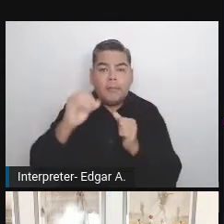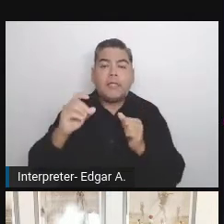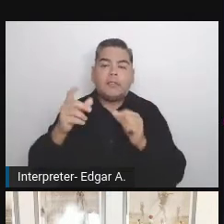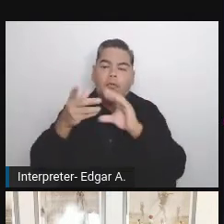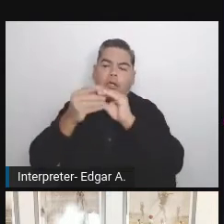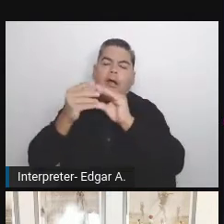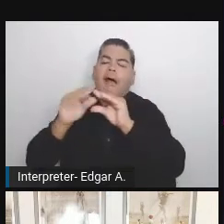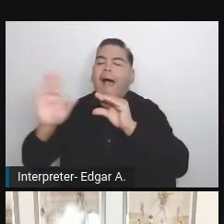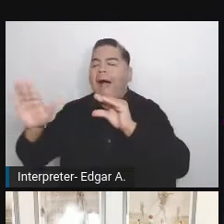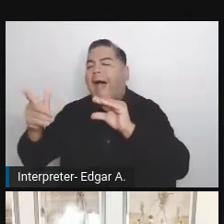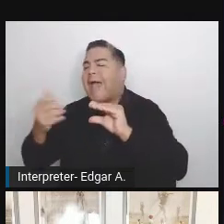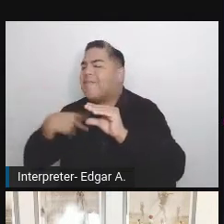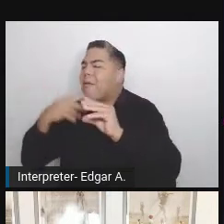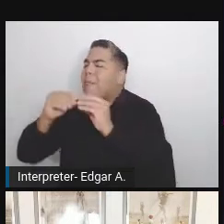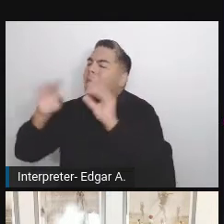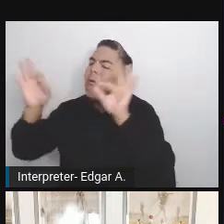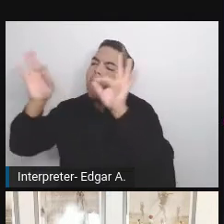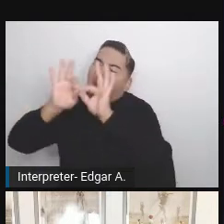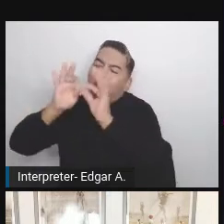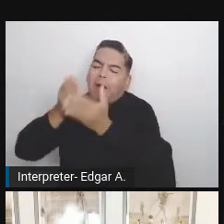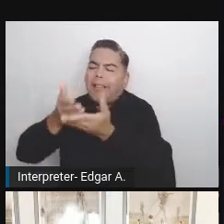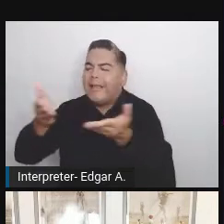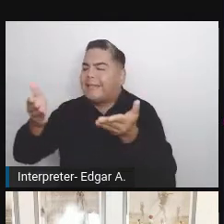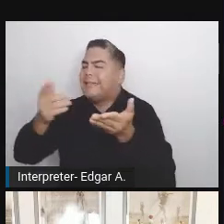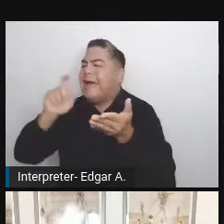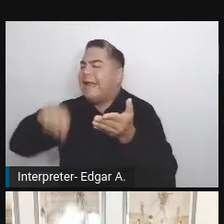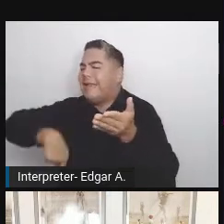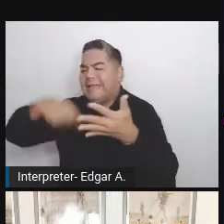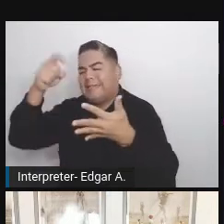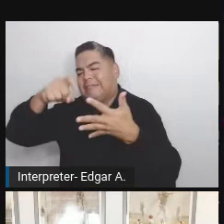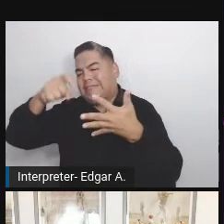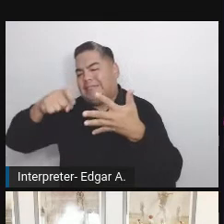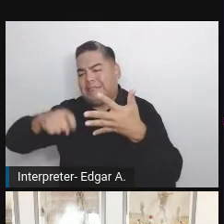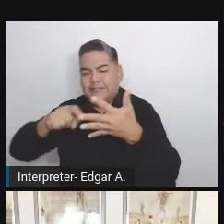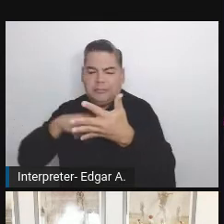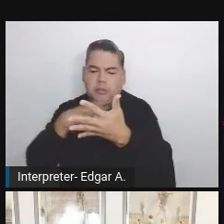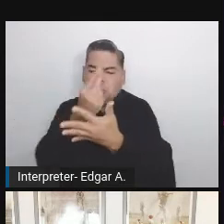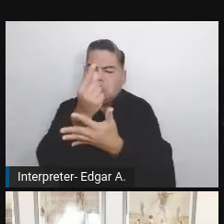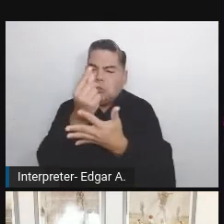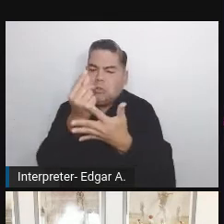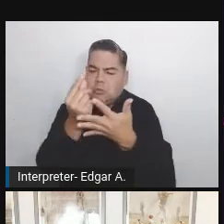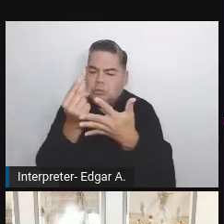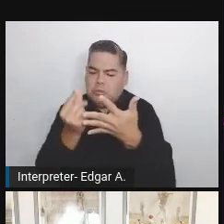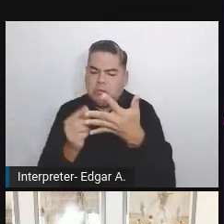which is a weird argument because I would make it,